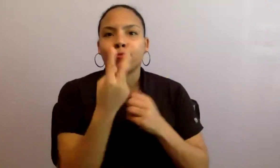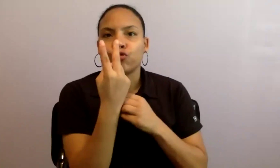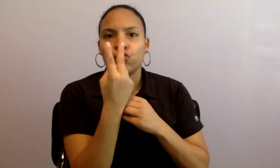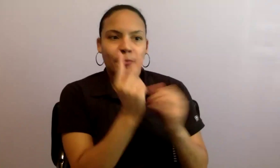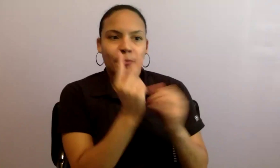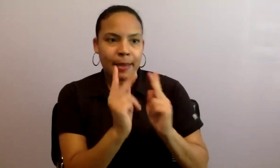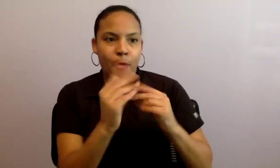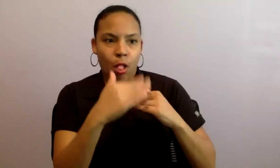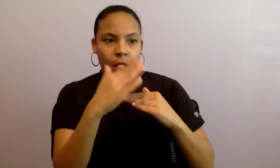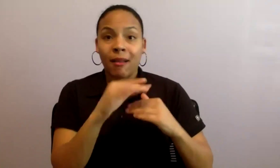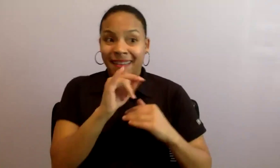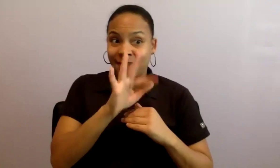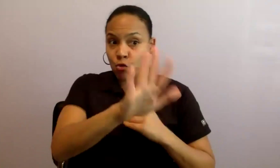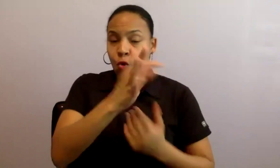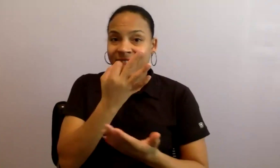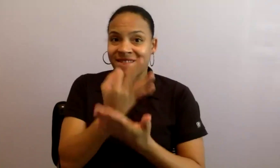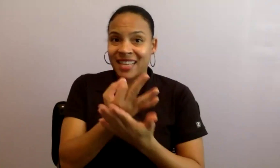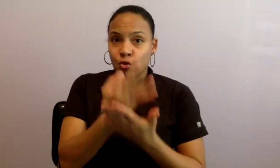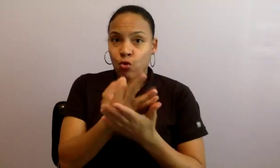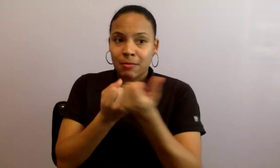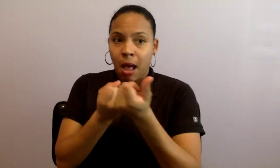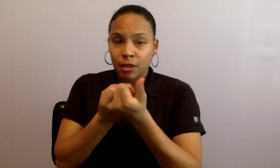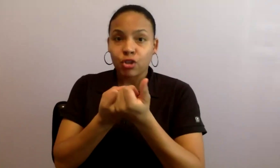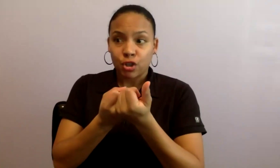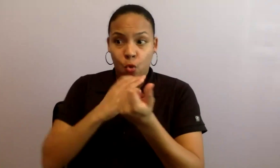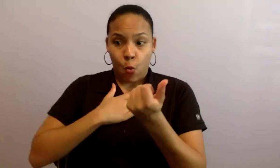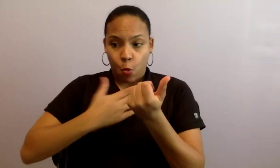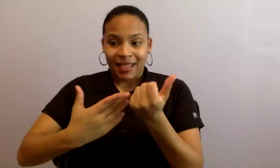fiscal sponsor is willing to sponsor this project, however you bring that in, through an ensemble